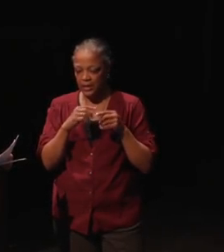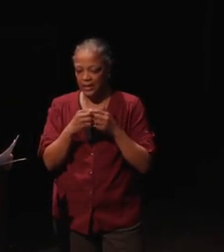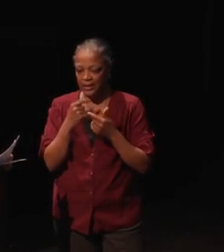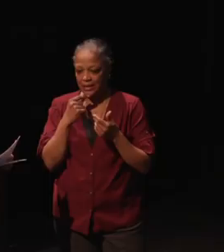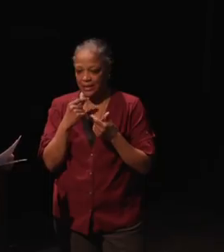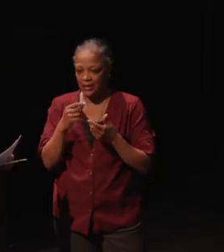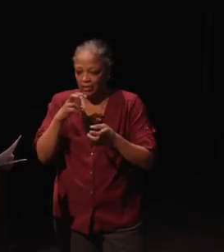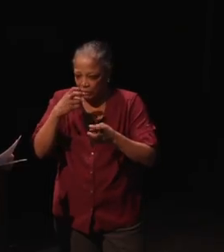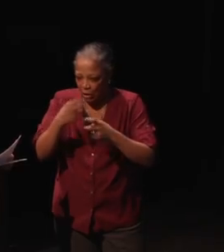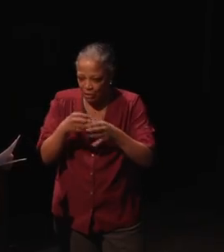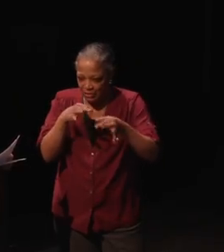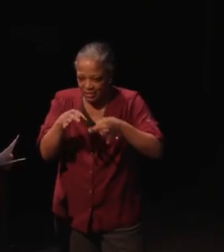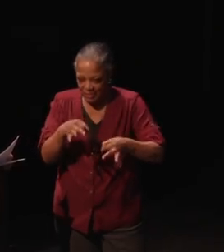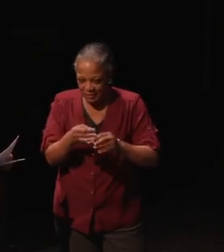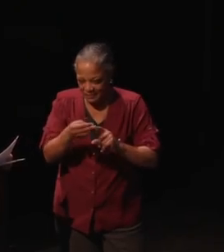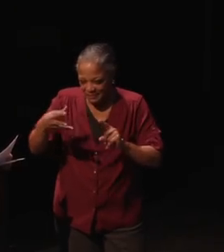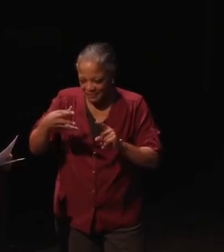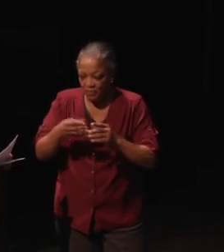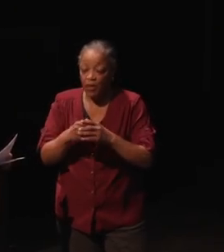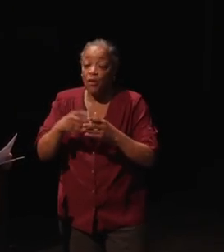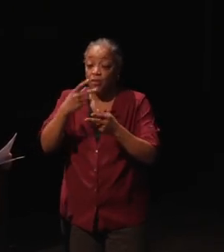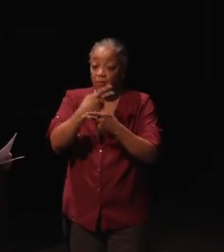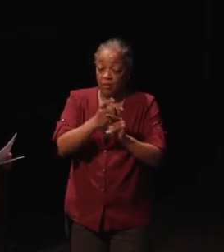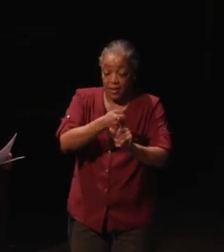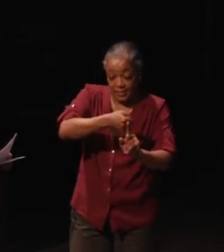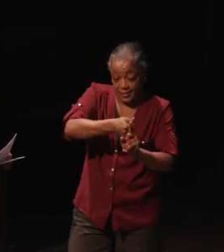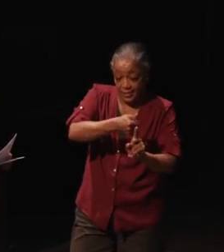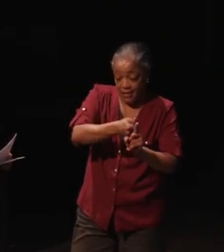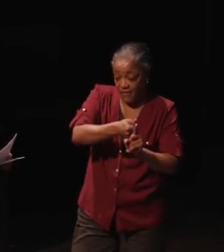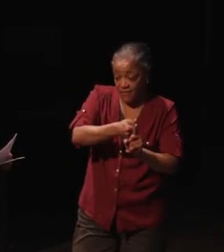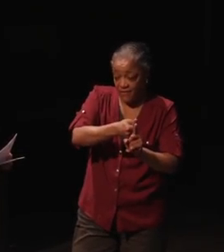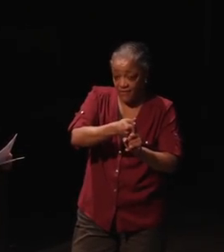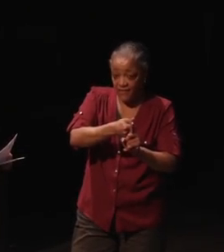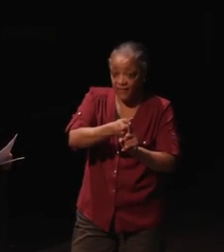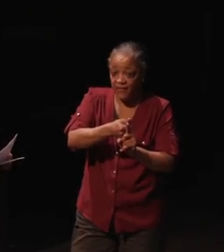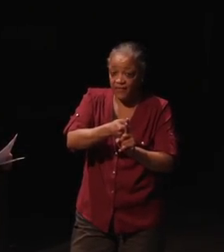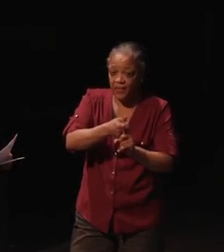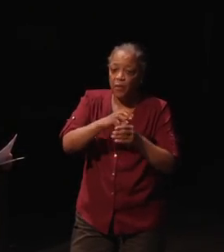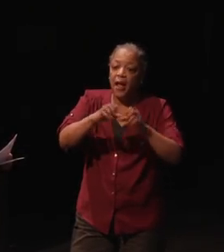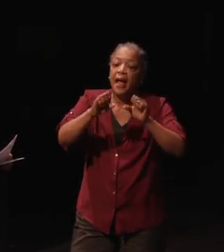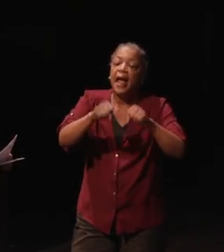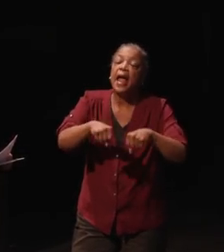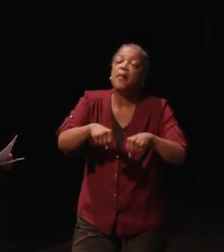So, the product has to be able to be used for